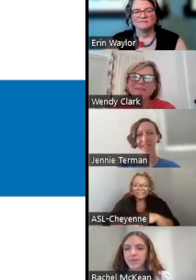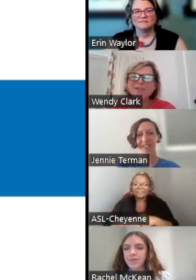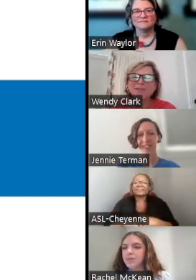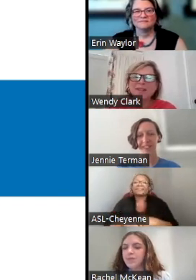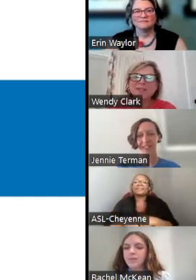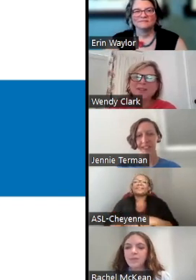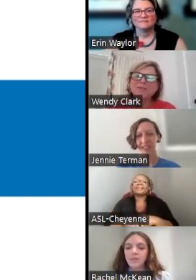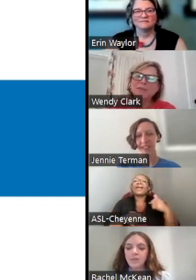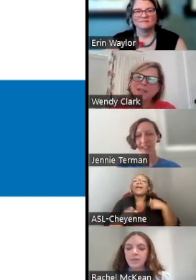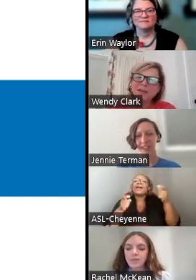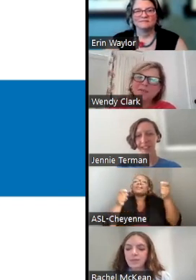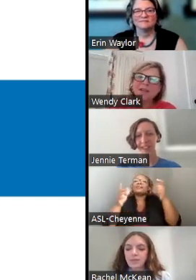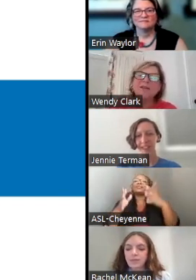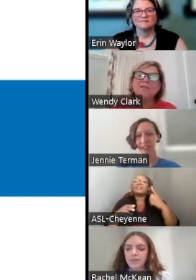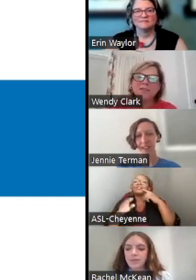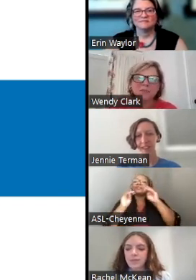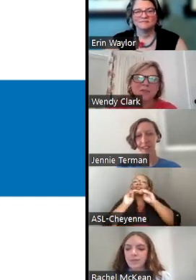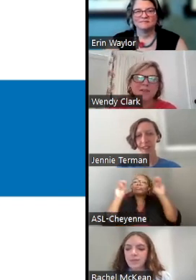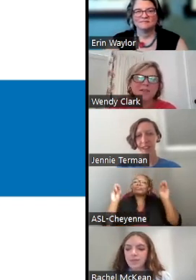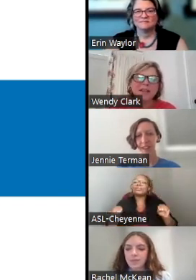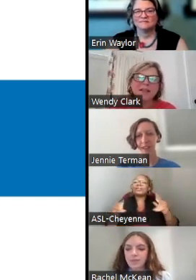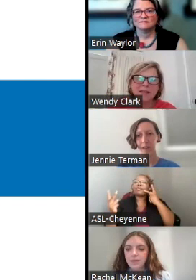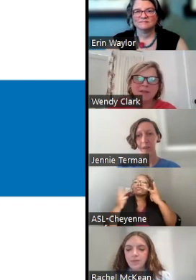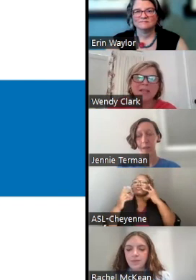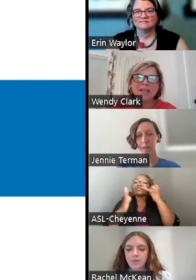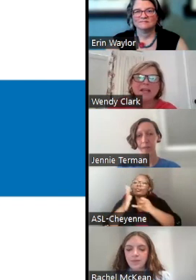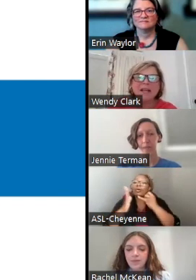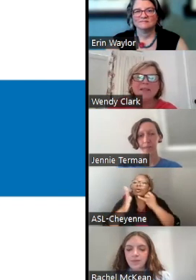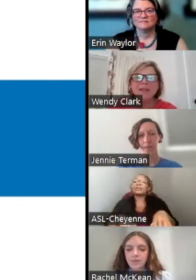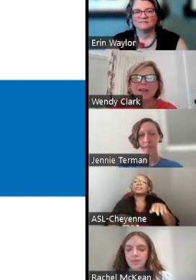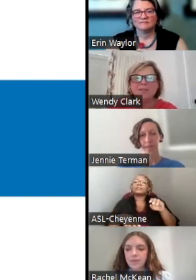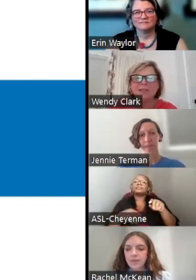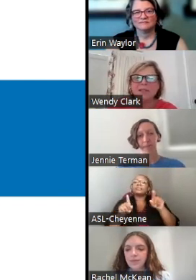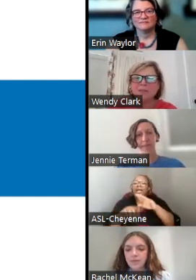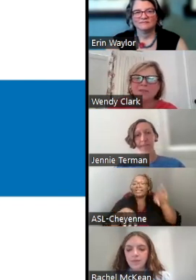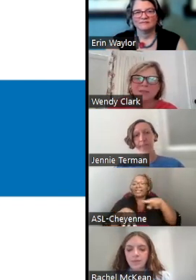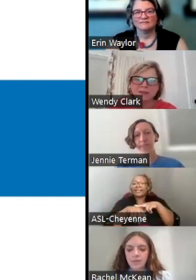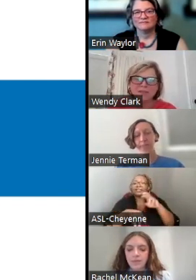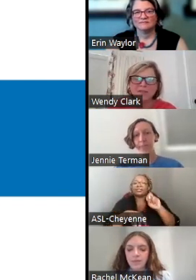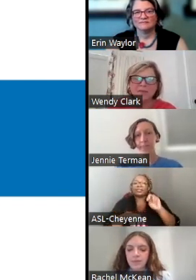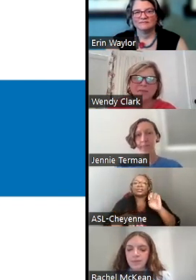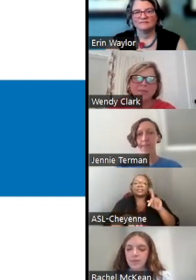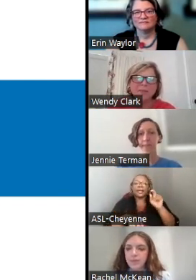I'M THE DIRECTOR OF MUSEUMS, VISUAL ARTS, AND INDEMNITY AT THE NATIONAL ENDOWMENT FOR THE ARTS.